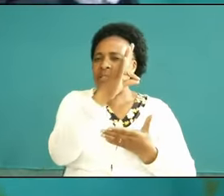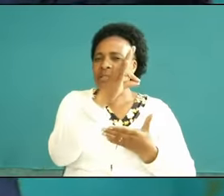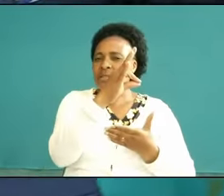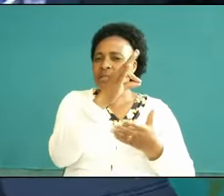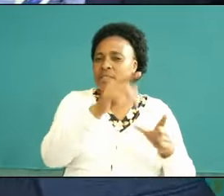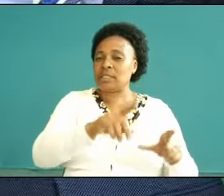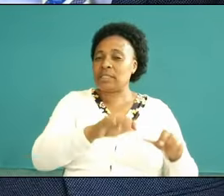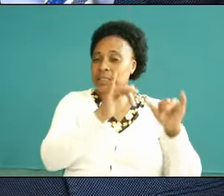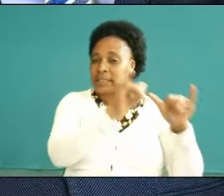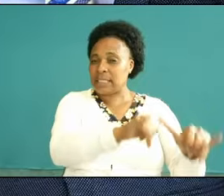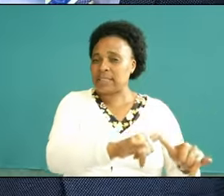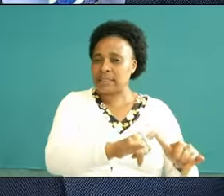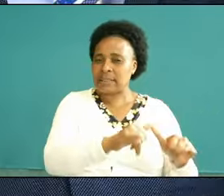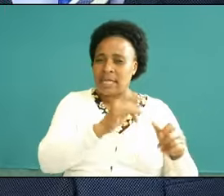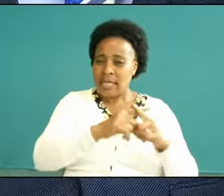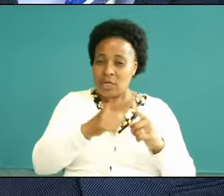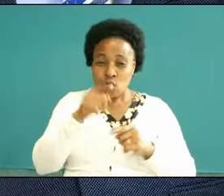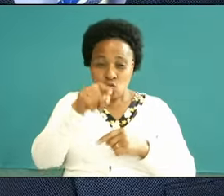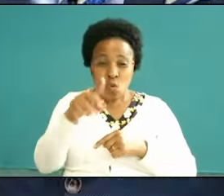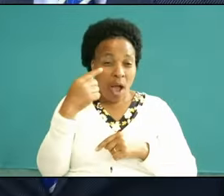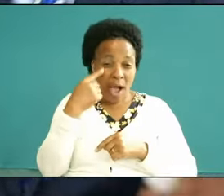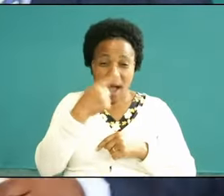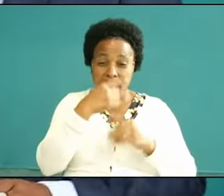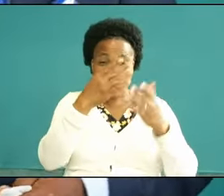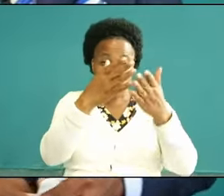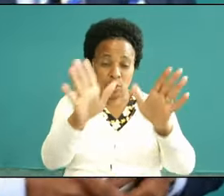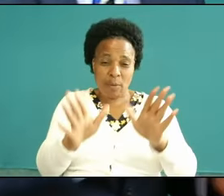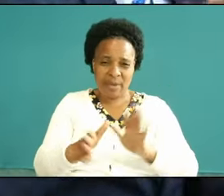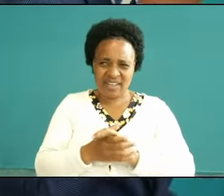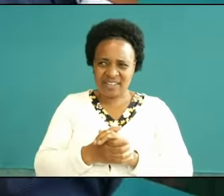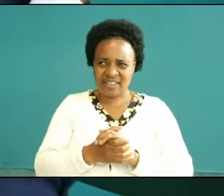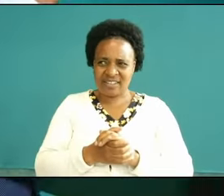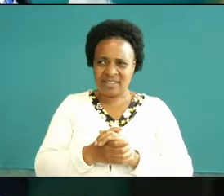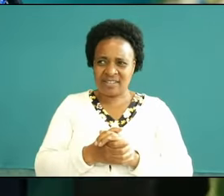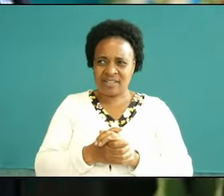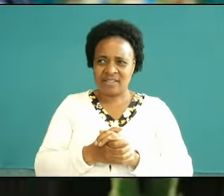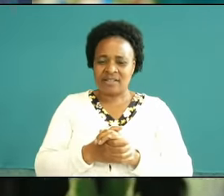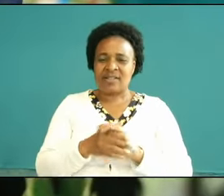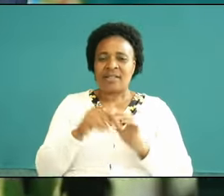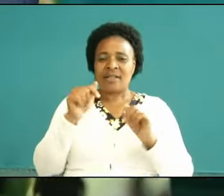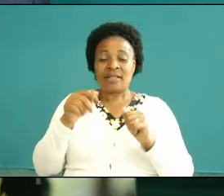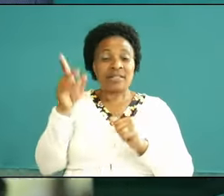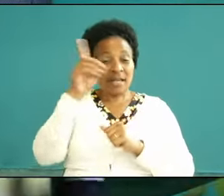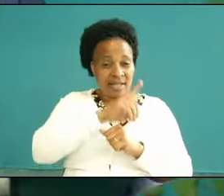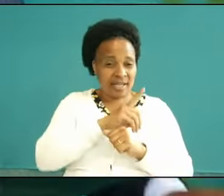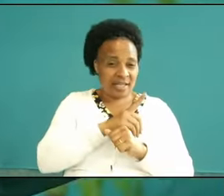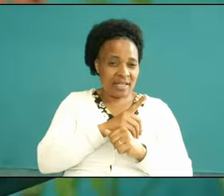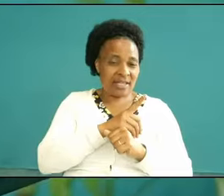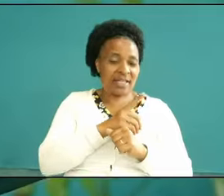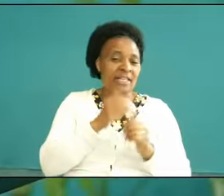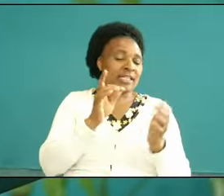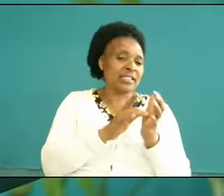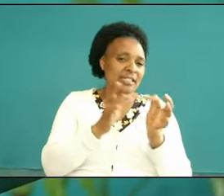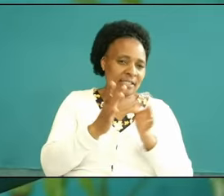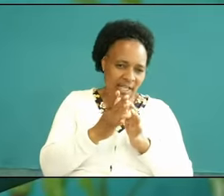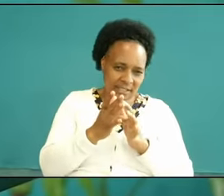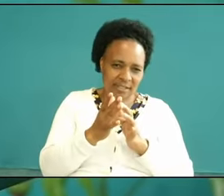that your ey can be opened you know there's a day Jesus was I'm just talking about springing in the